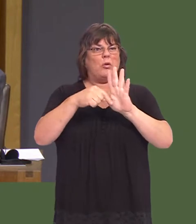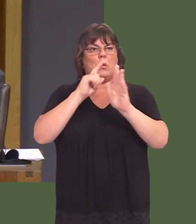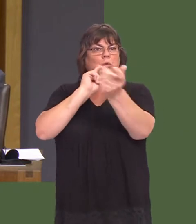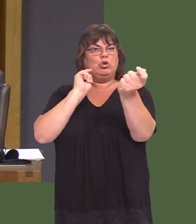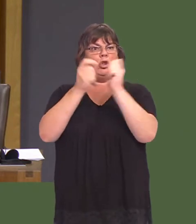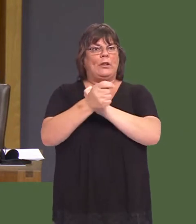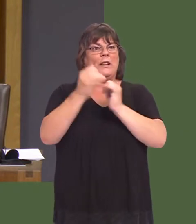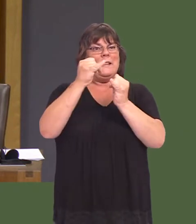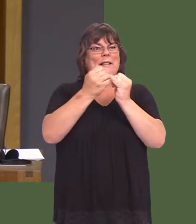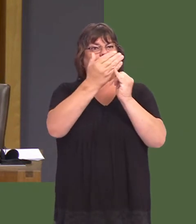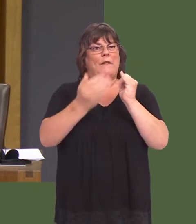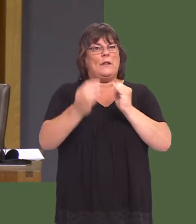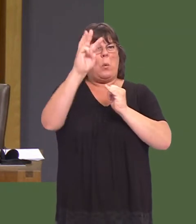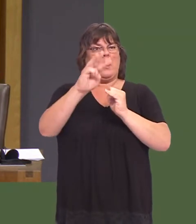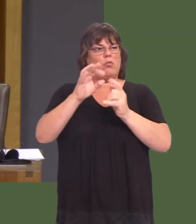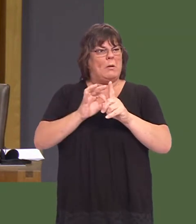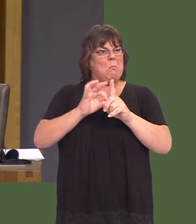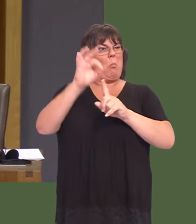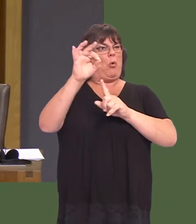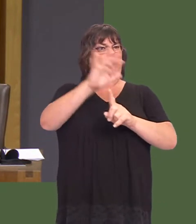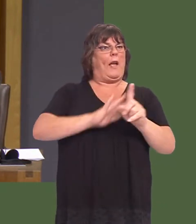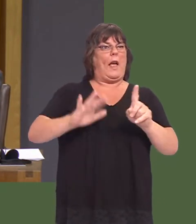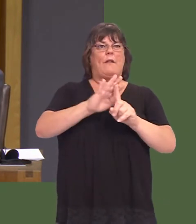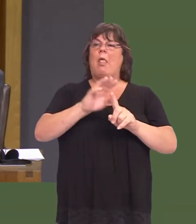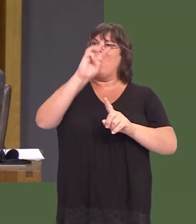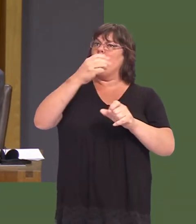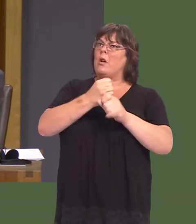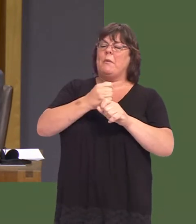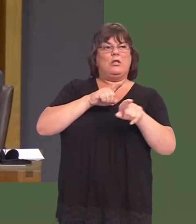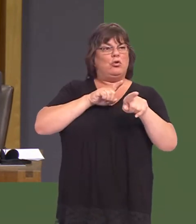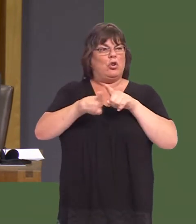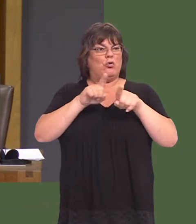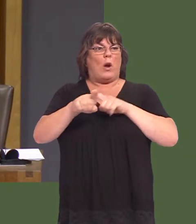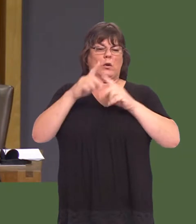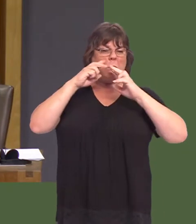Surely the Welsh Government ought to exert itself and strain every sinew to try and find a way through.